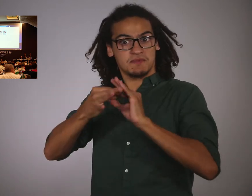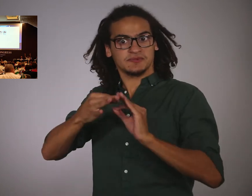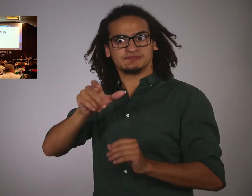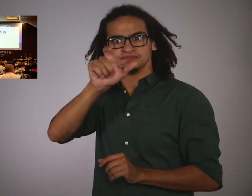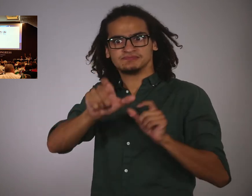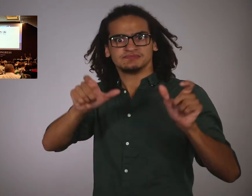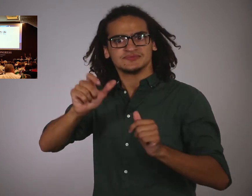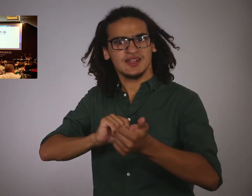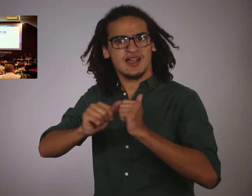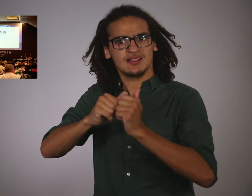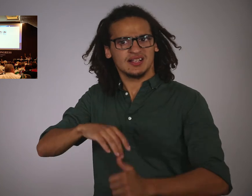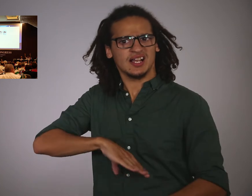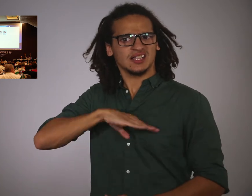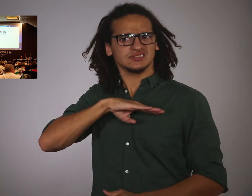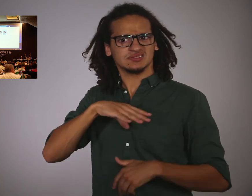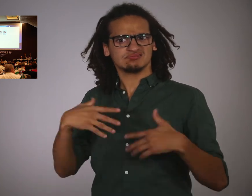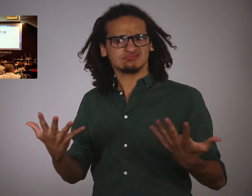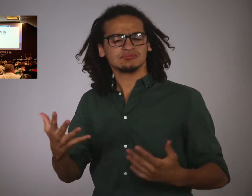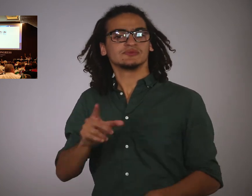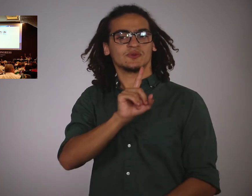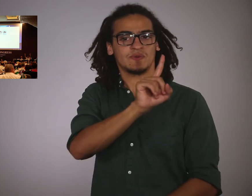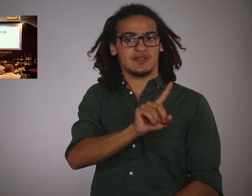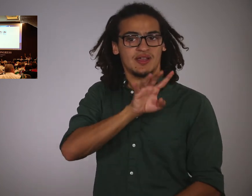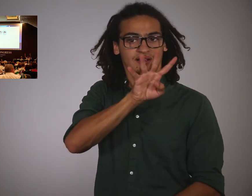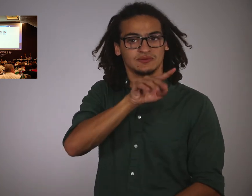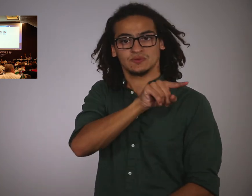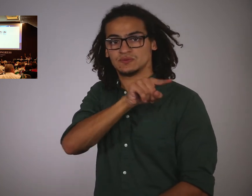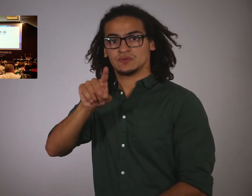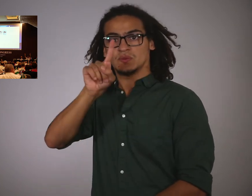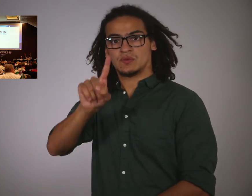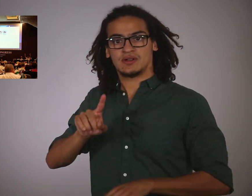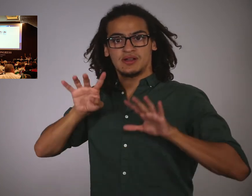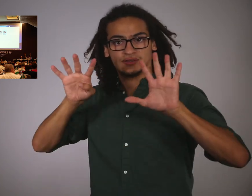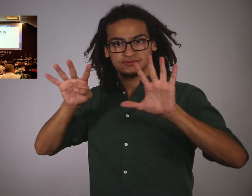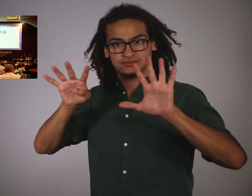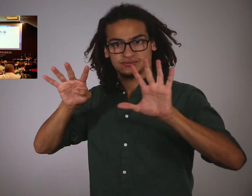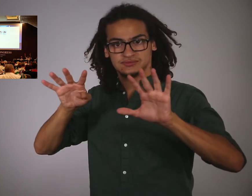The youth Deaflympics will be for athletes in the age range of 14 to 19.